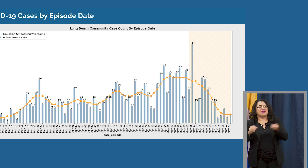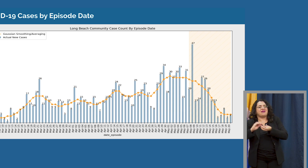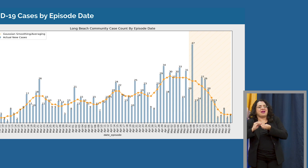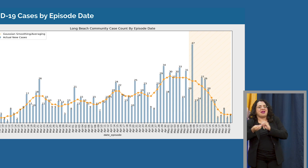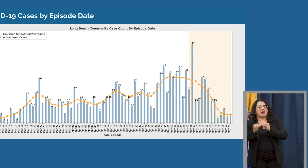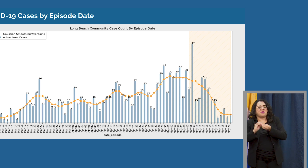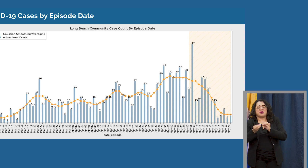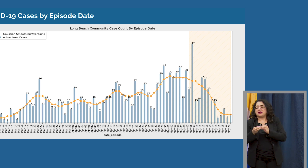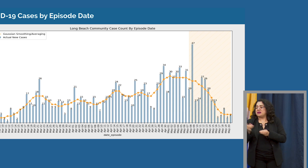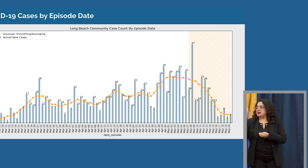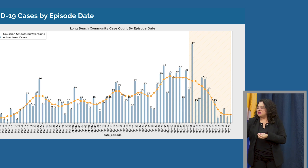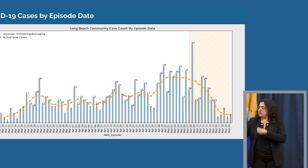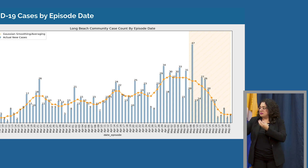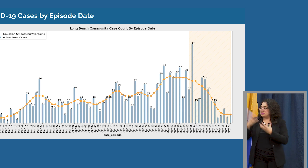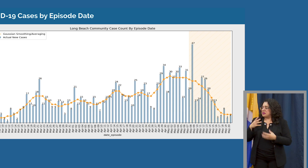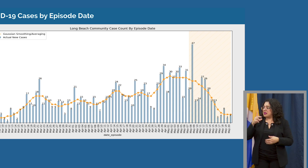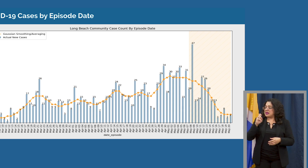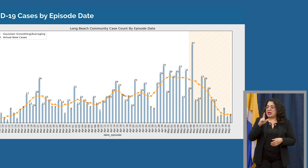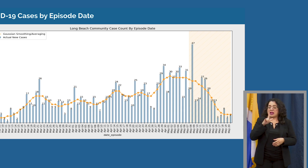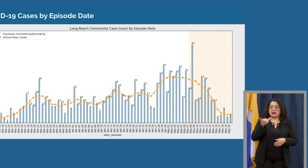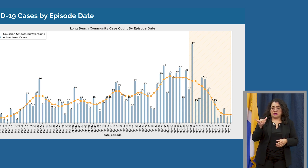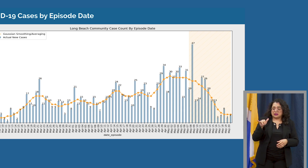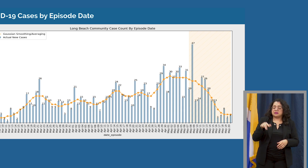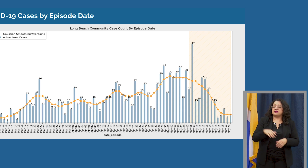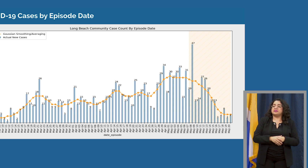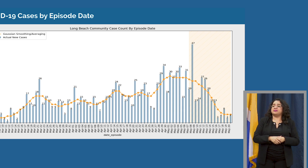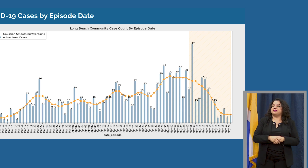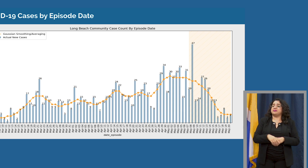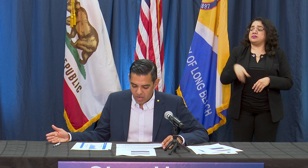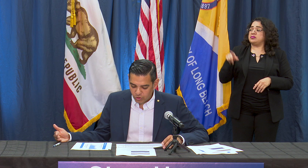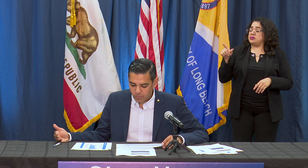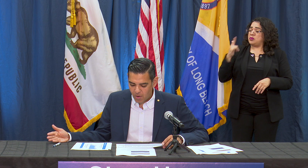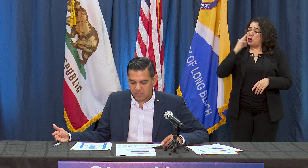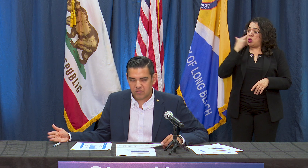I'm wrong Kelly but it's your assessment and the health department's